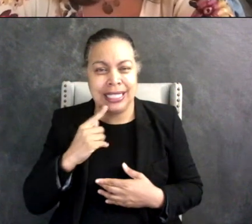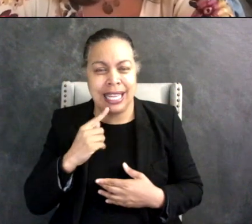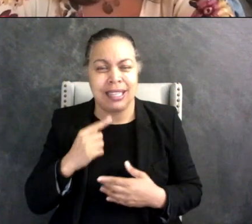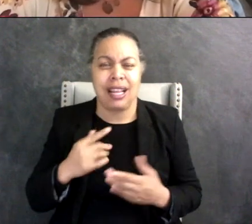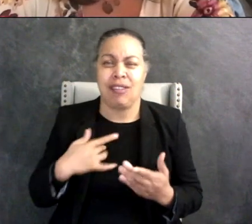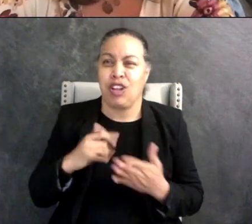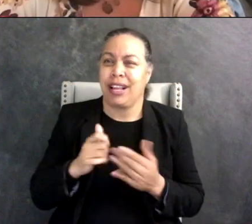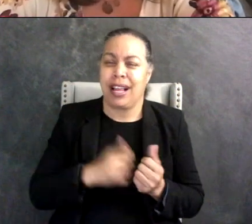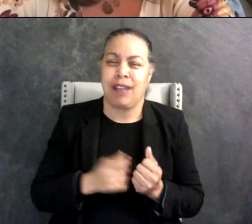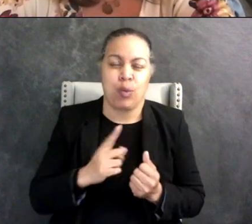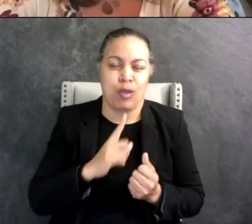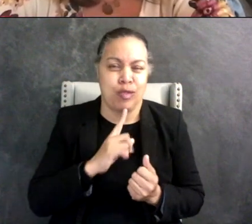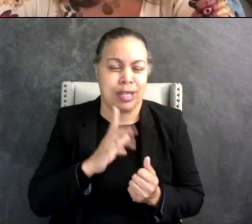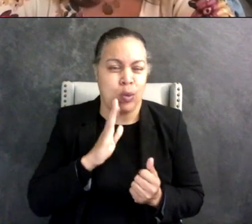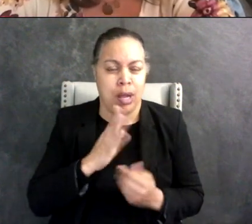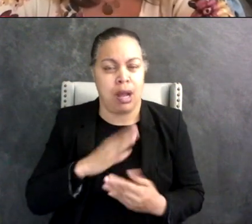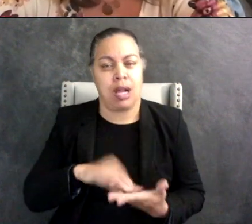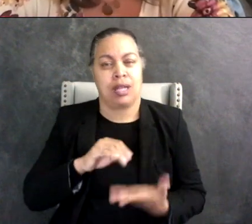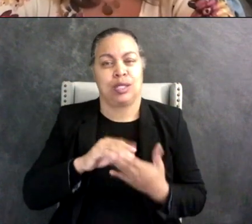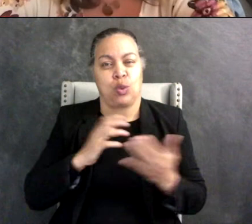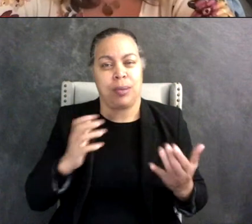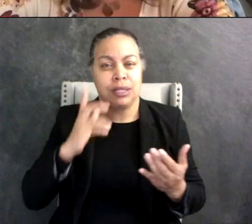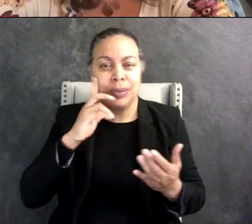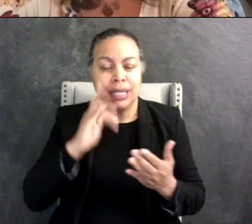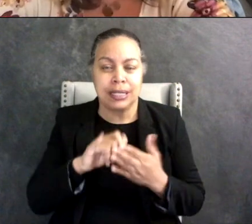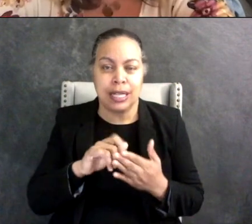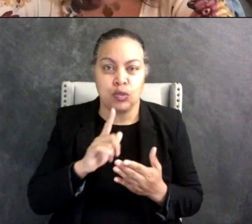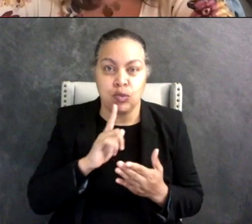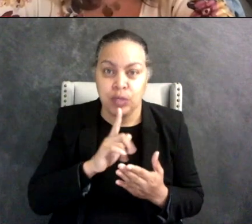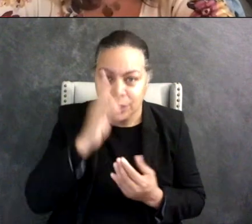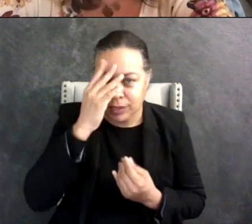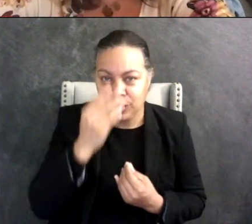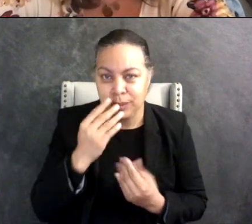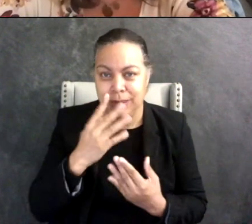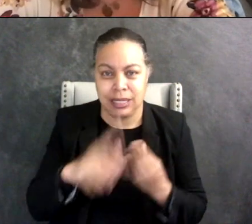a treat because this is just such a deep and such real information about how to respect the ways